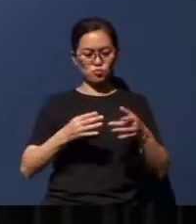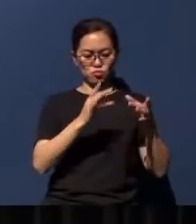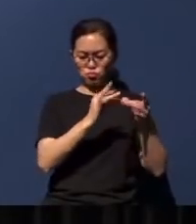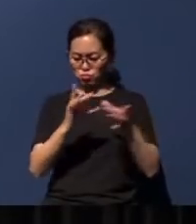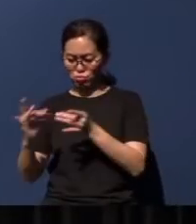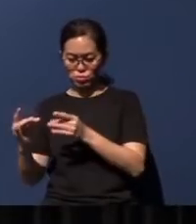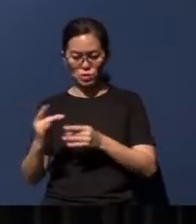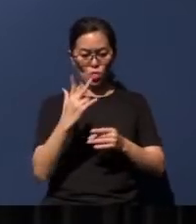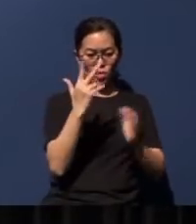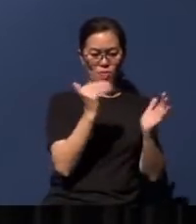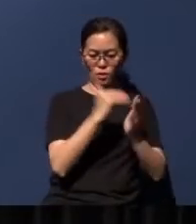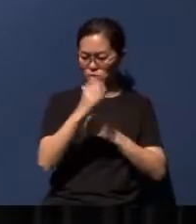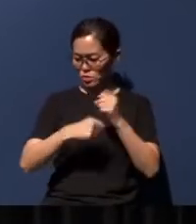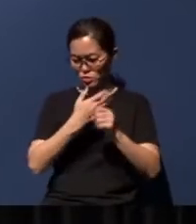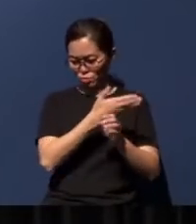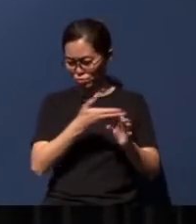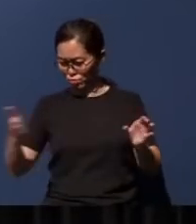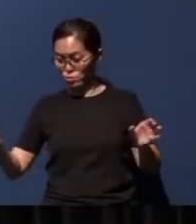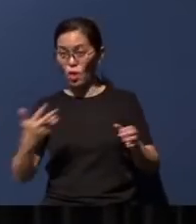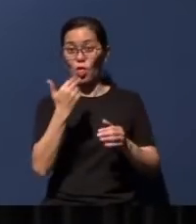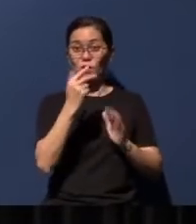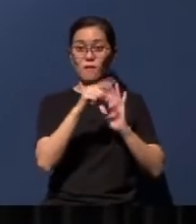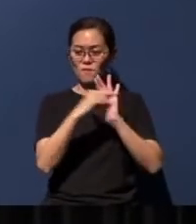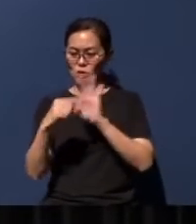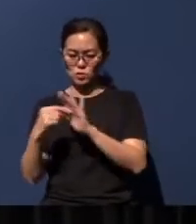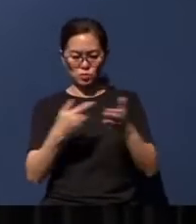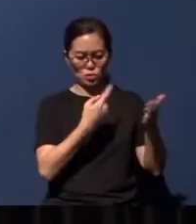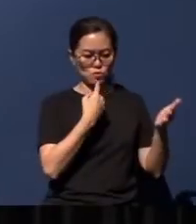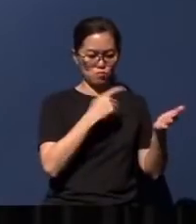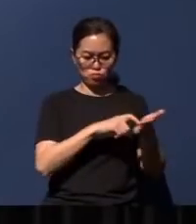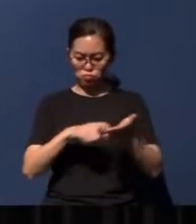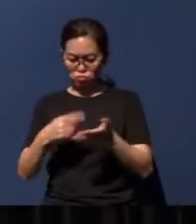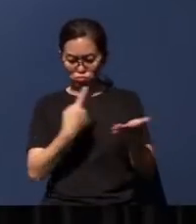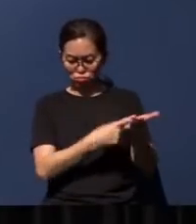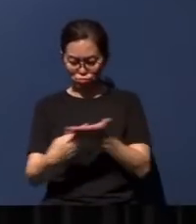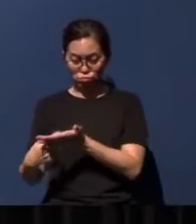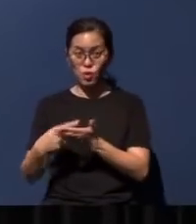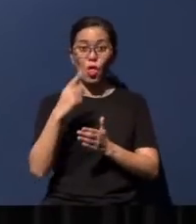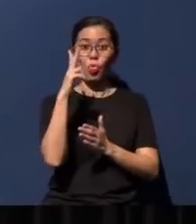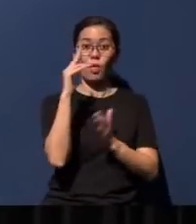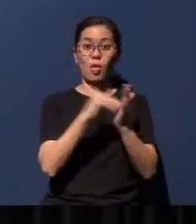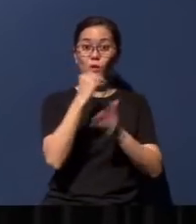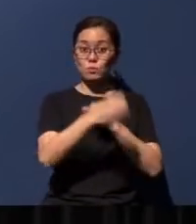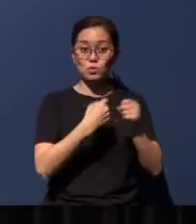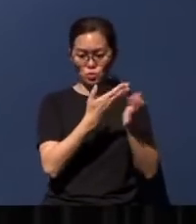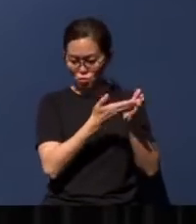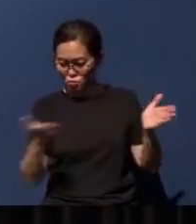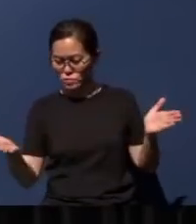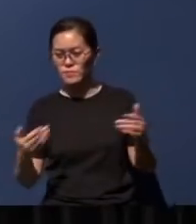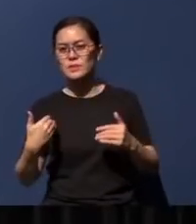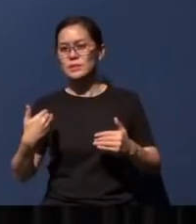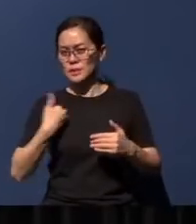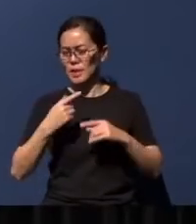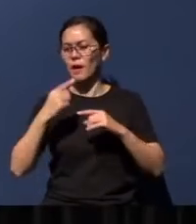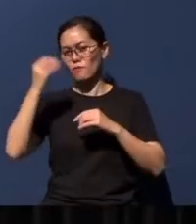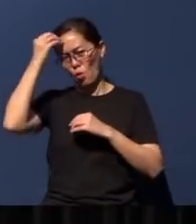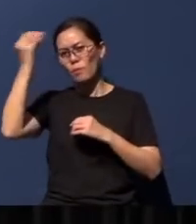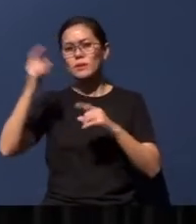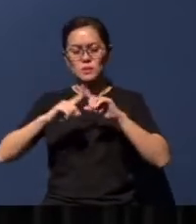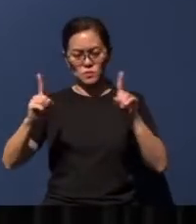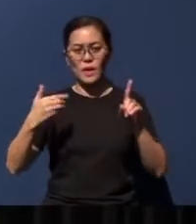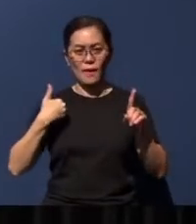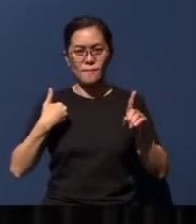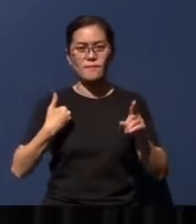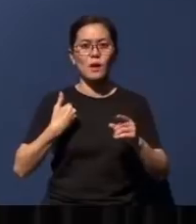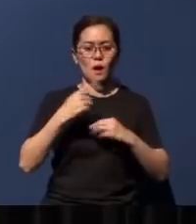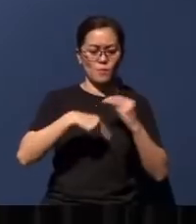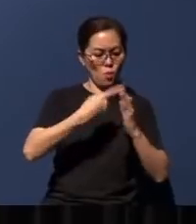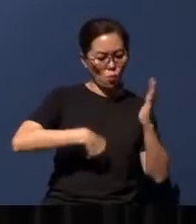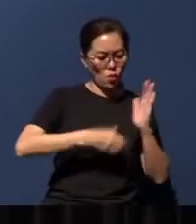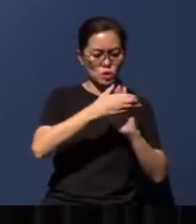more in 13 verses - so there will be differences of opinion as to what chapter 4 is saying.